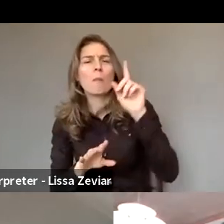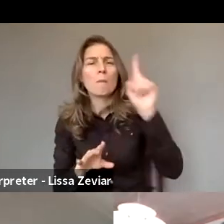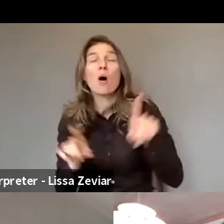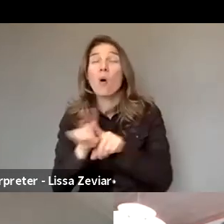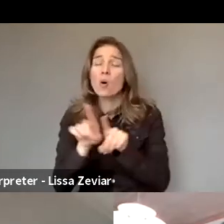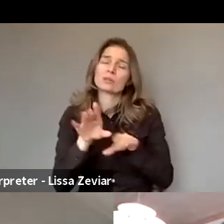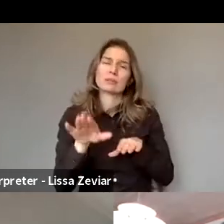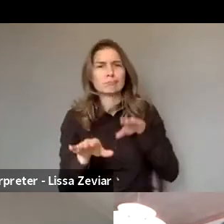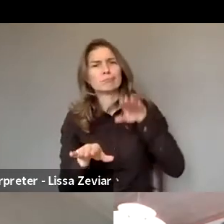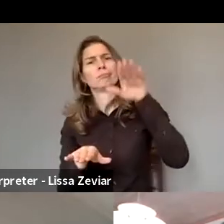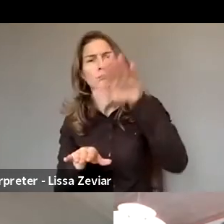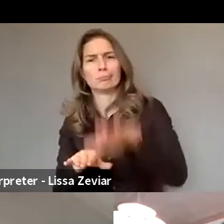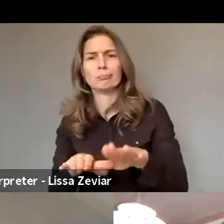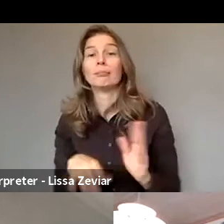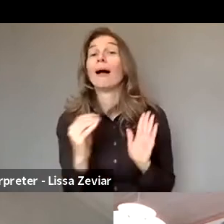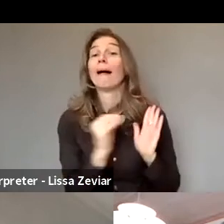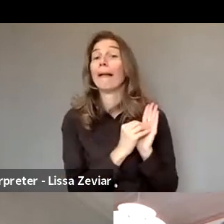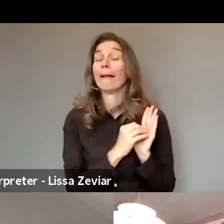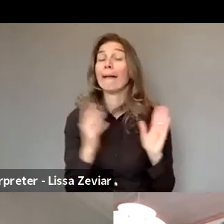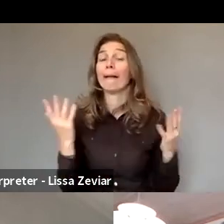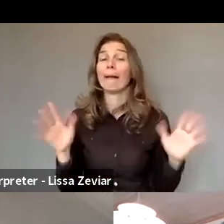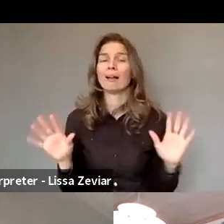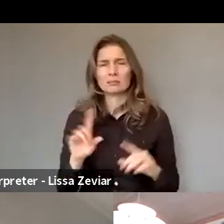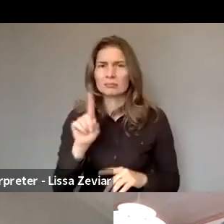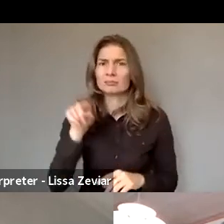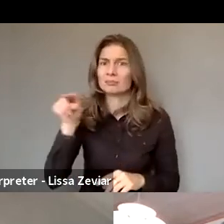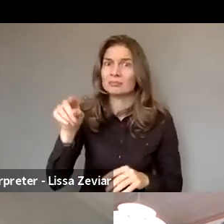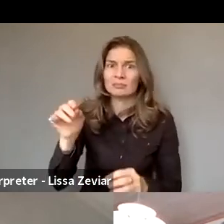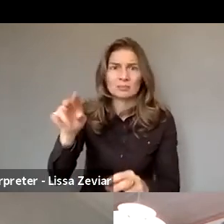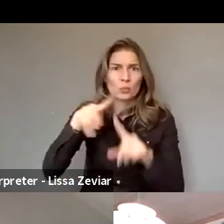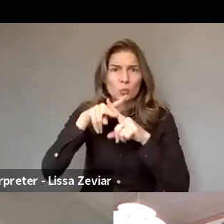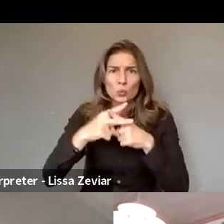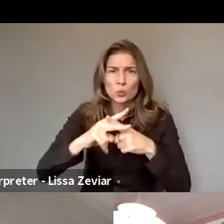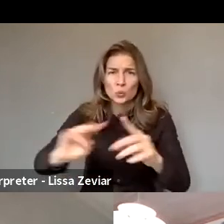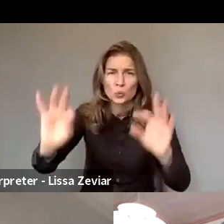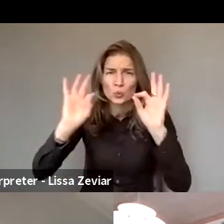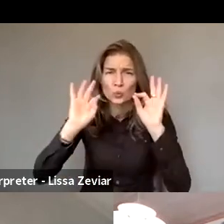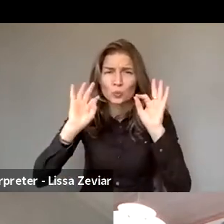It's an amazing tool. It's disability has been long since we didn't see